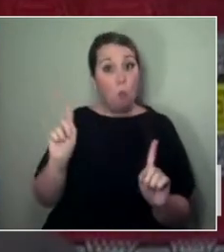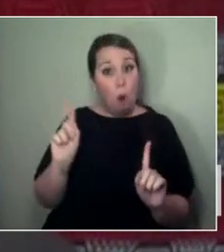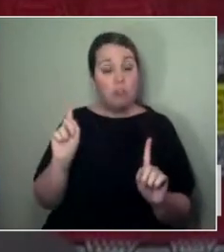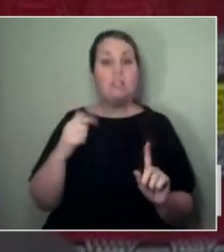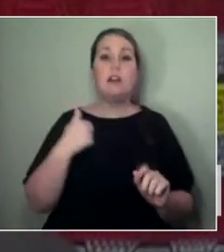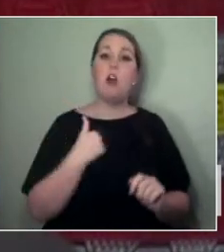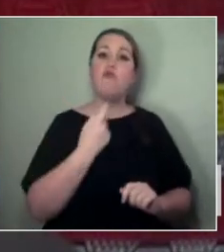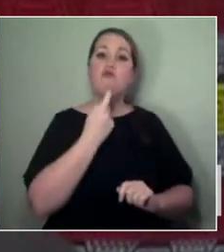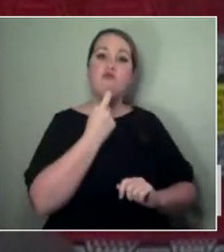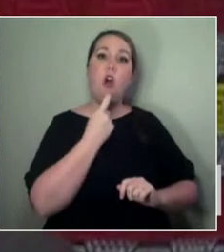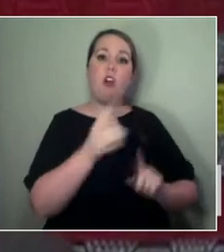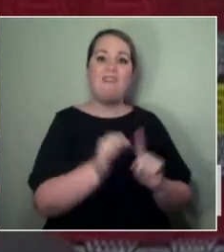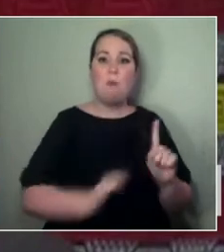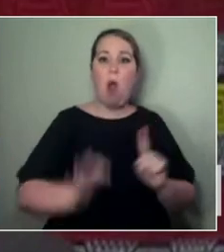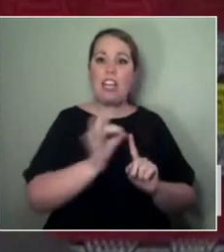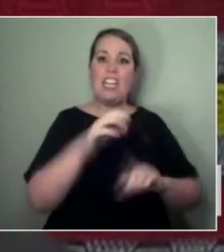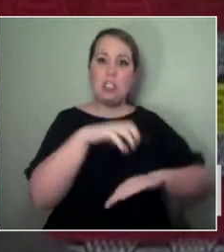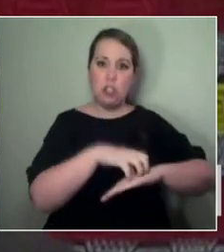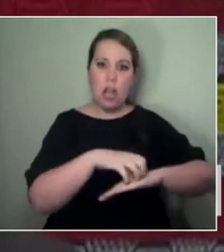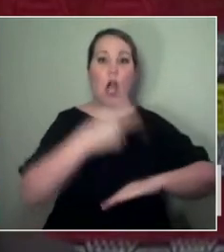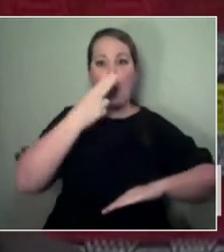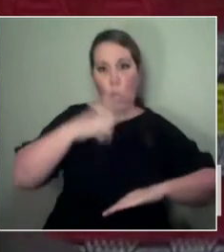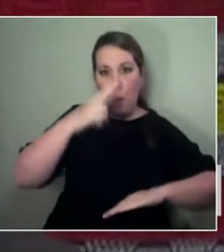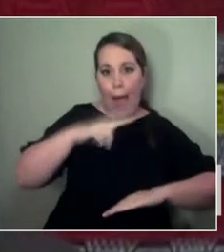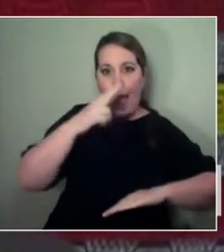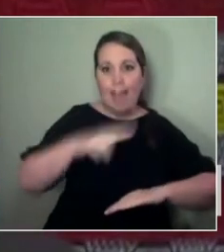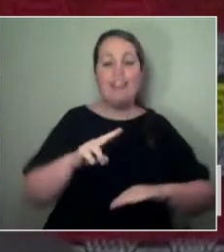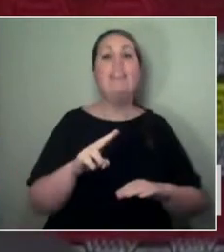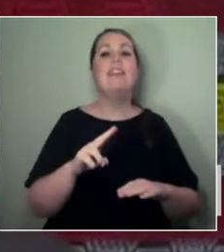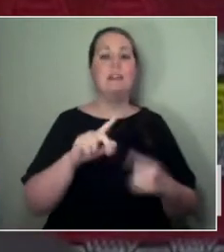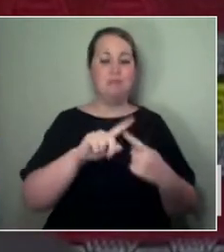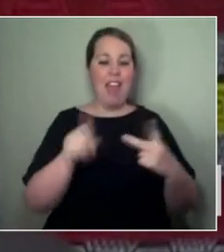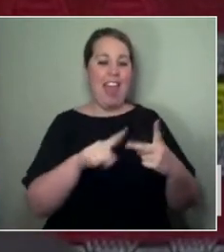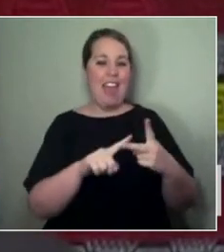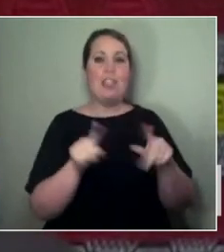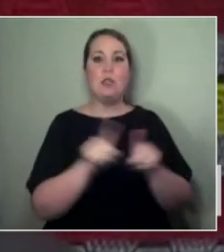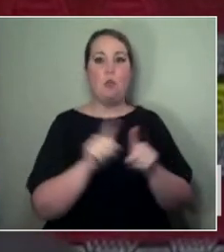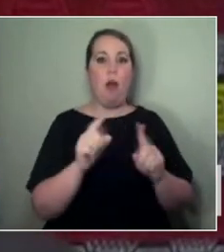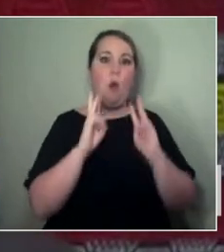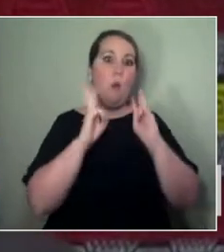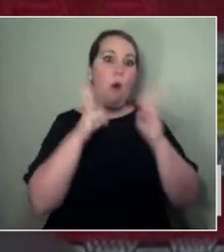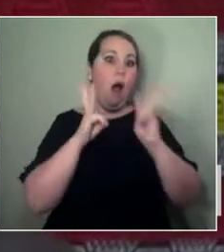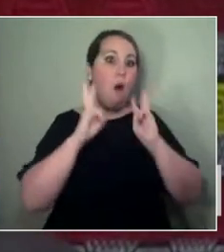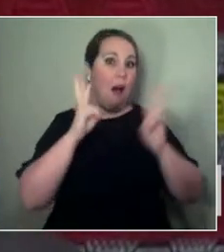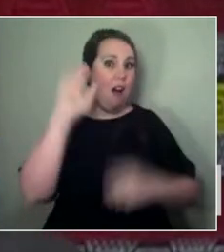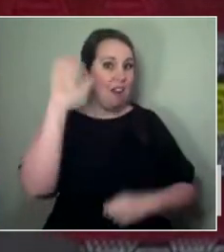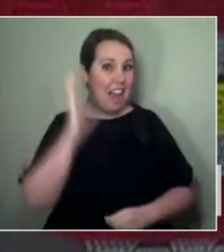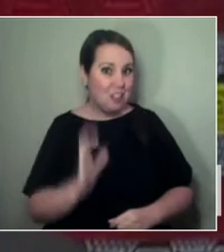and also the wild, wild country that is Alba, otherwise known as Scotland.